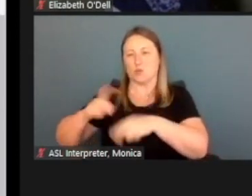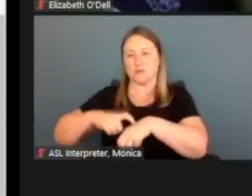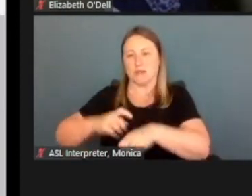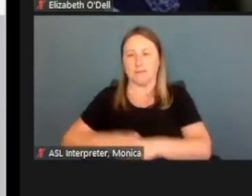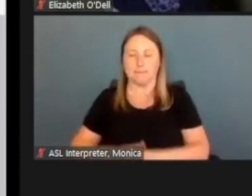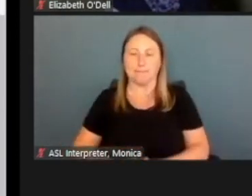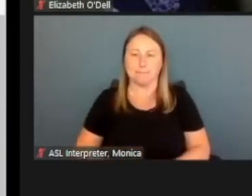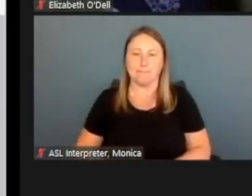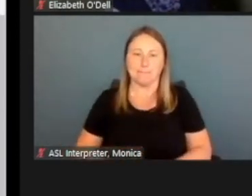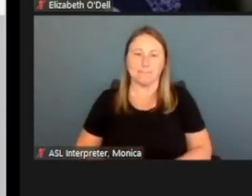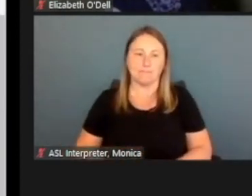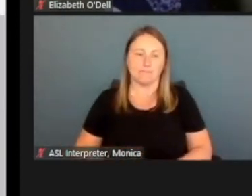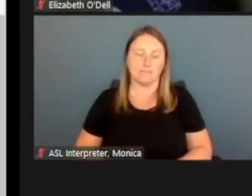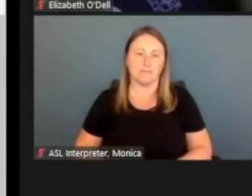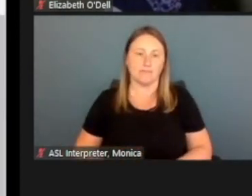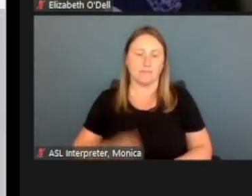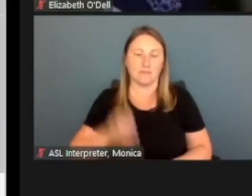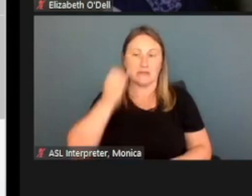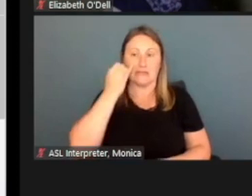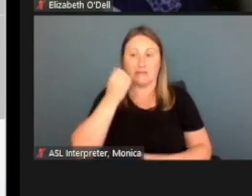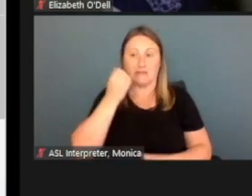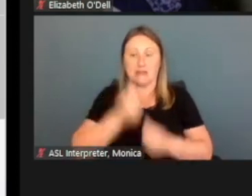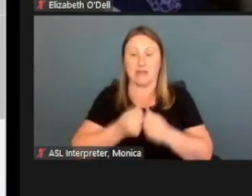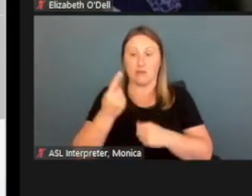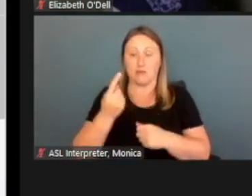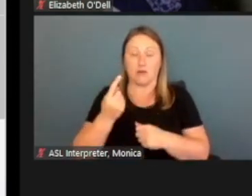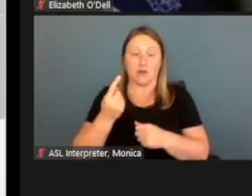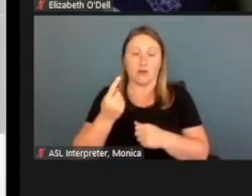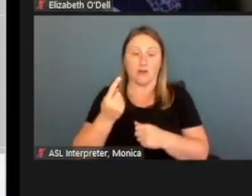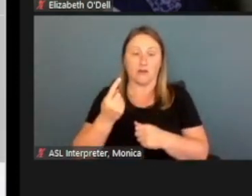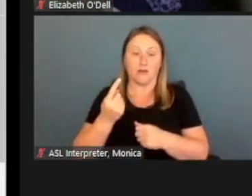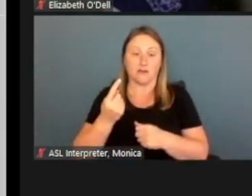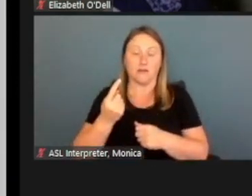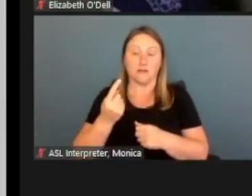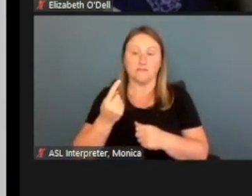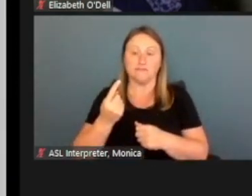And then is everyone a US citizen?